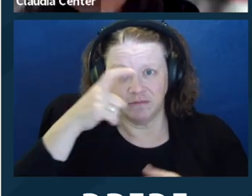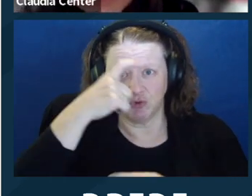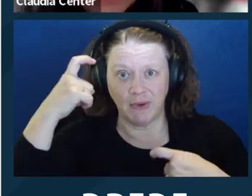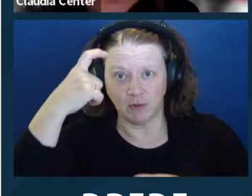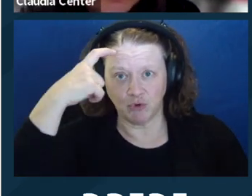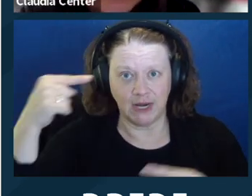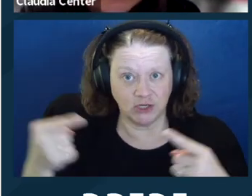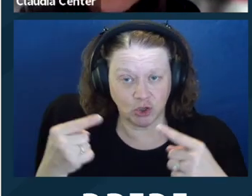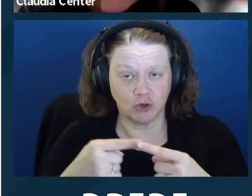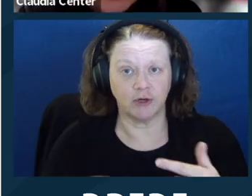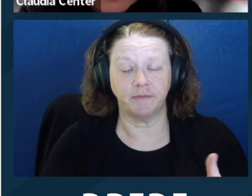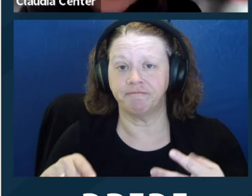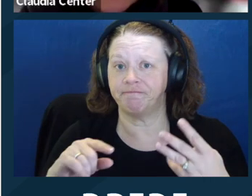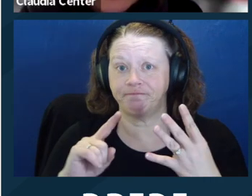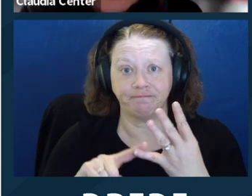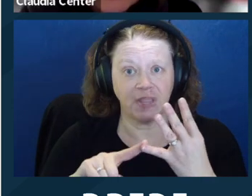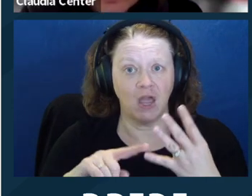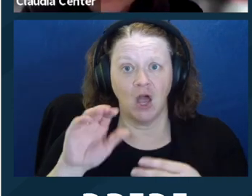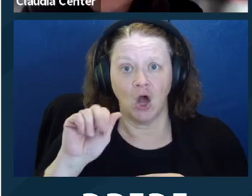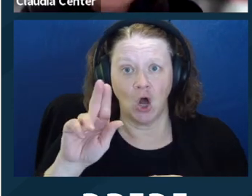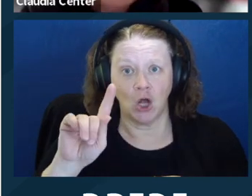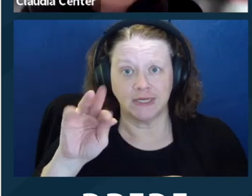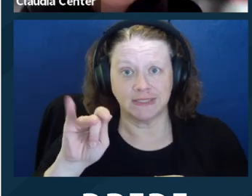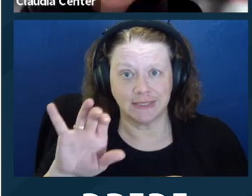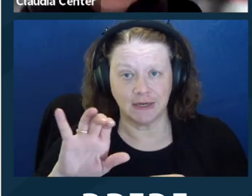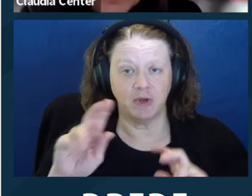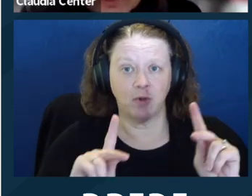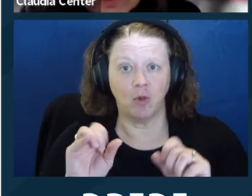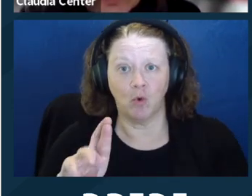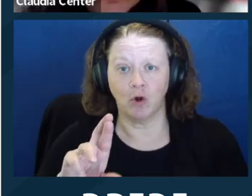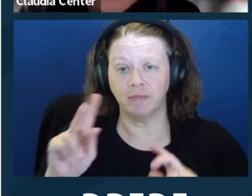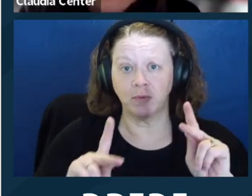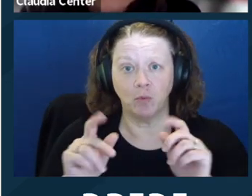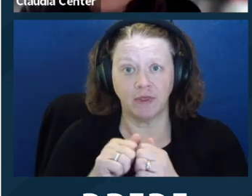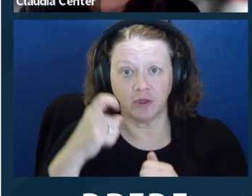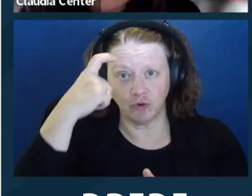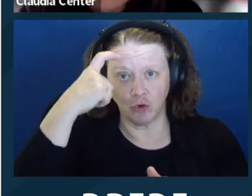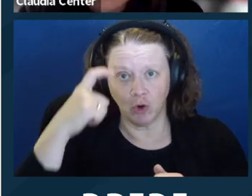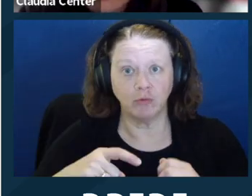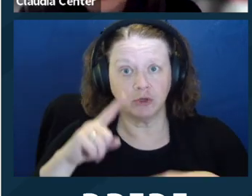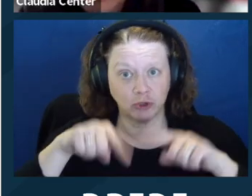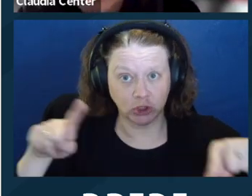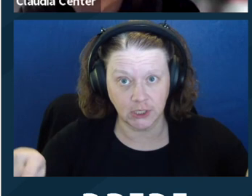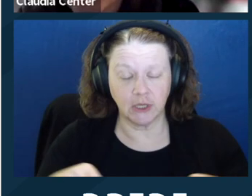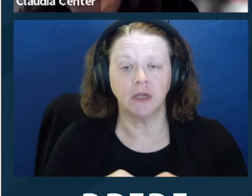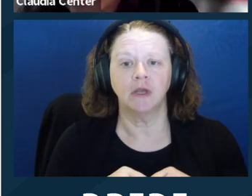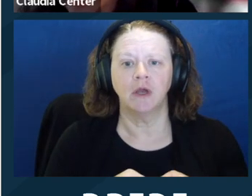brain injury, autism, autistic people, or people with neurodiversity, chronic illnesses,